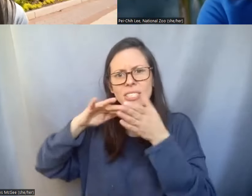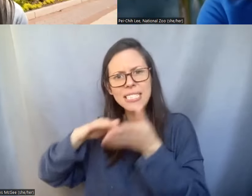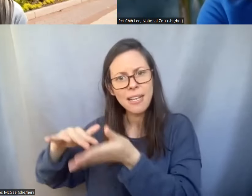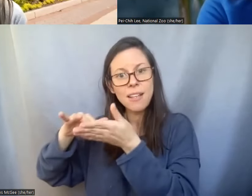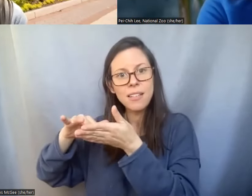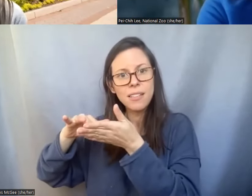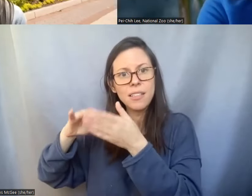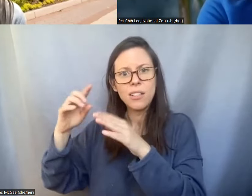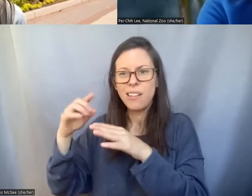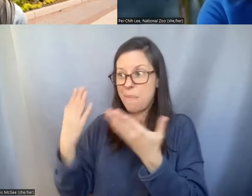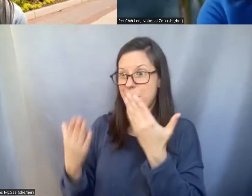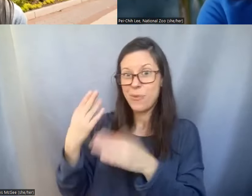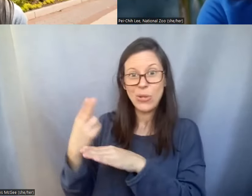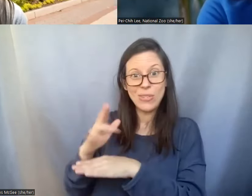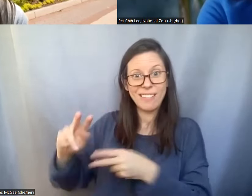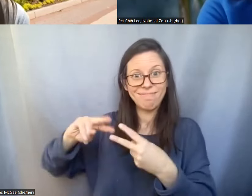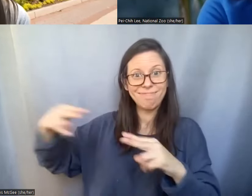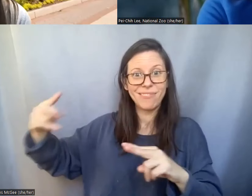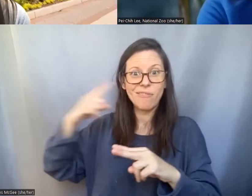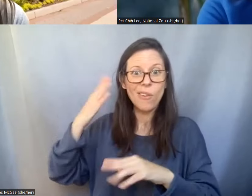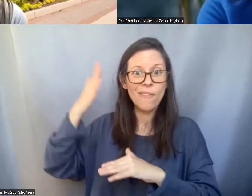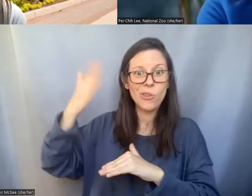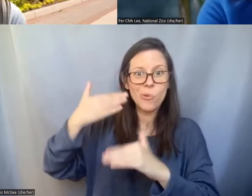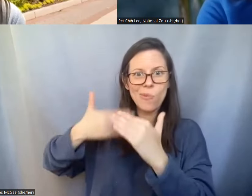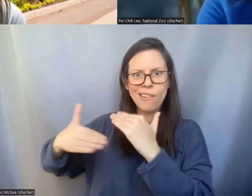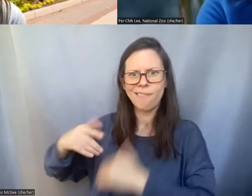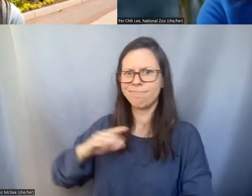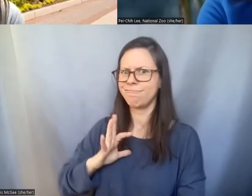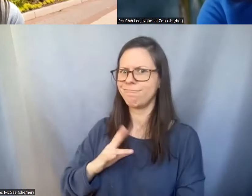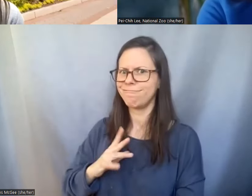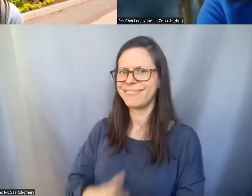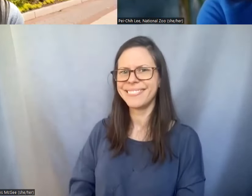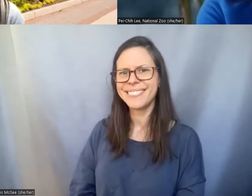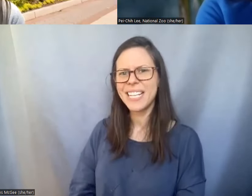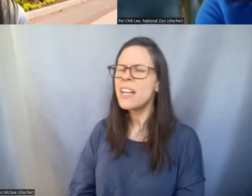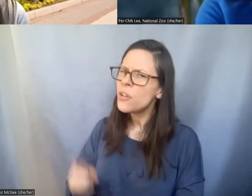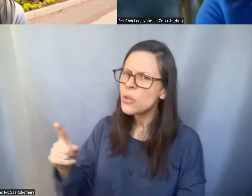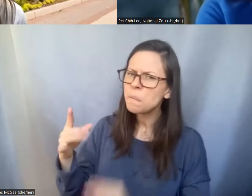using their DNA for future every day. That's really really neat and then you said some samples you can